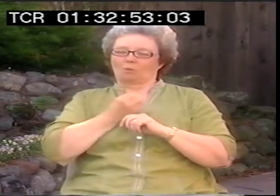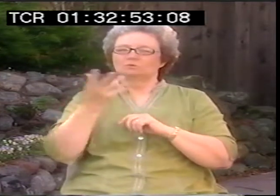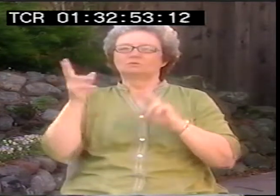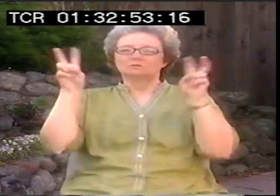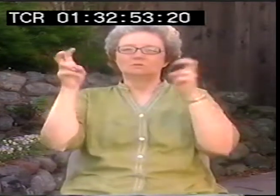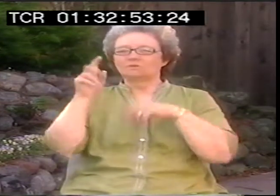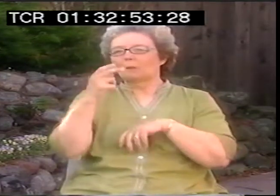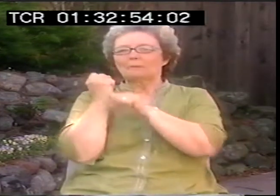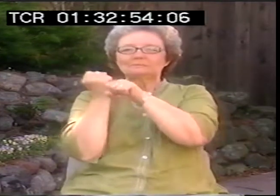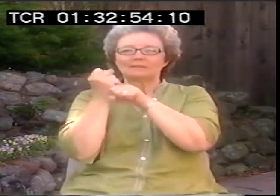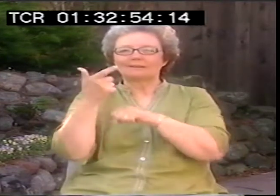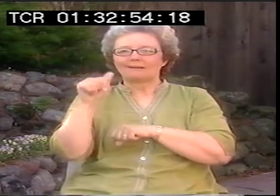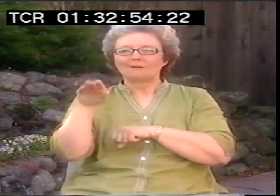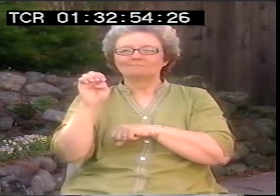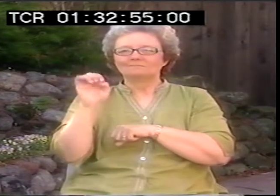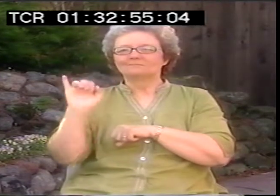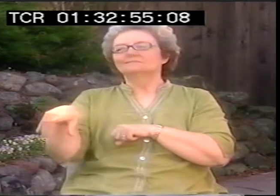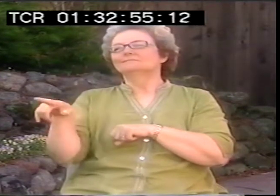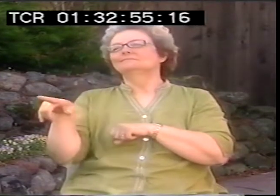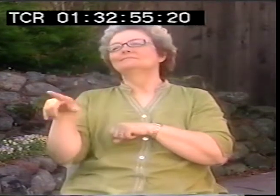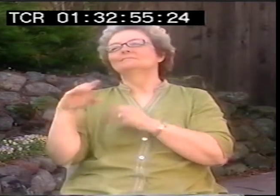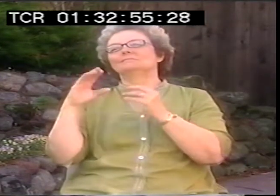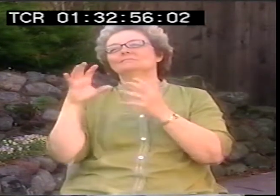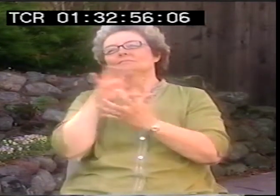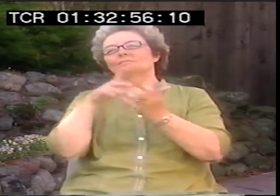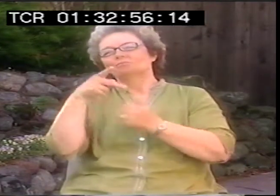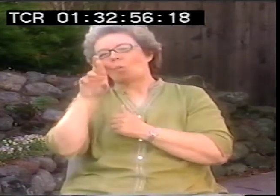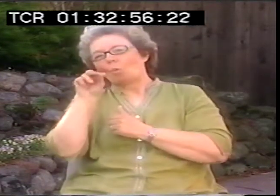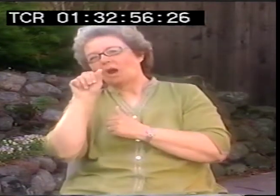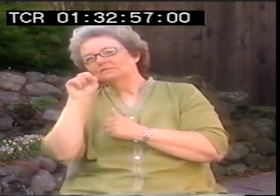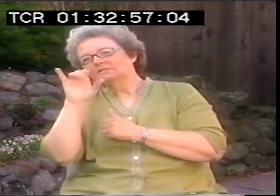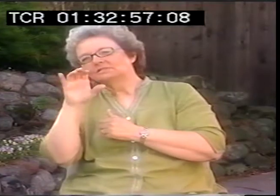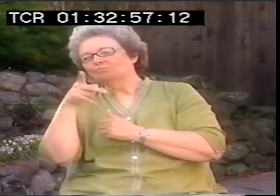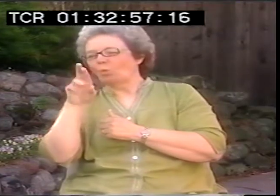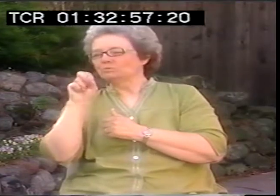My poetry, oh, this poem that I do called Baseball,